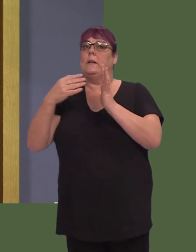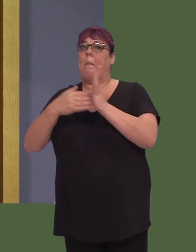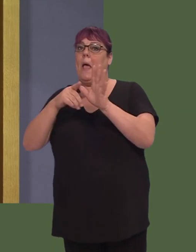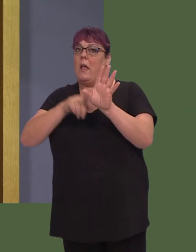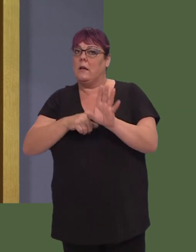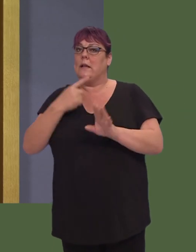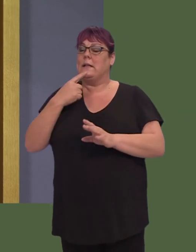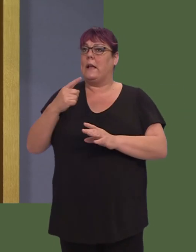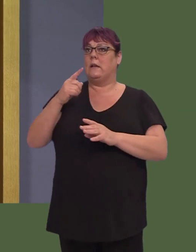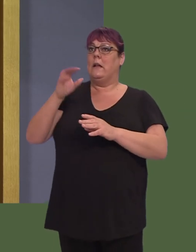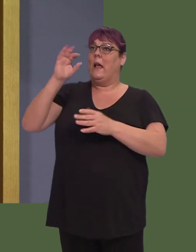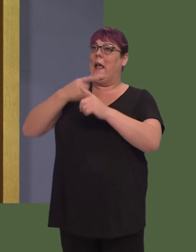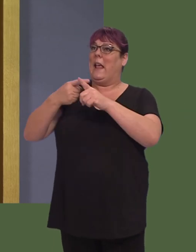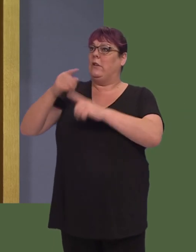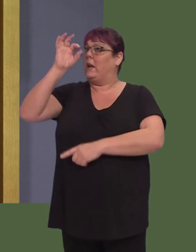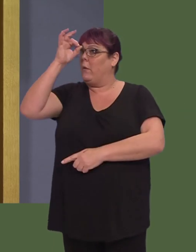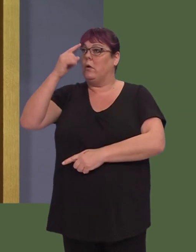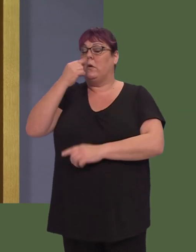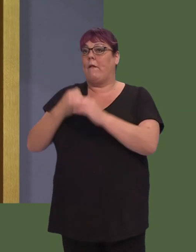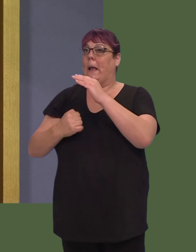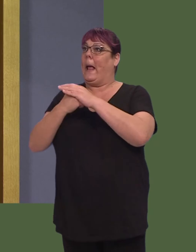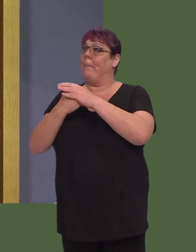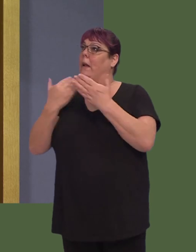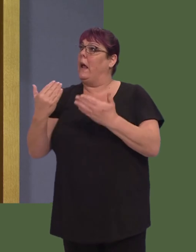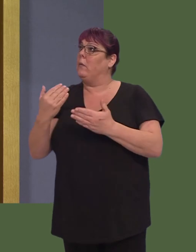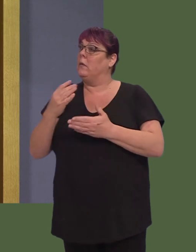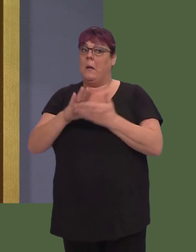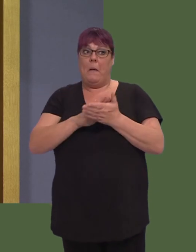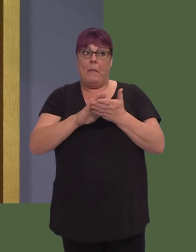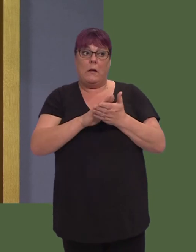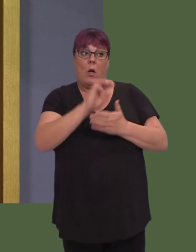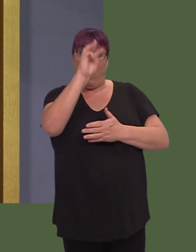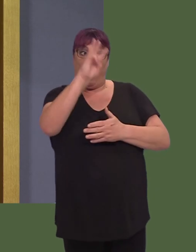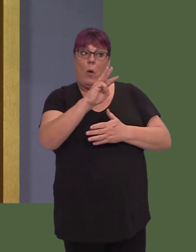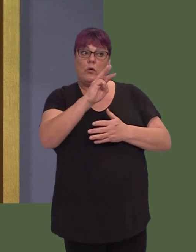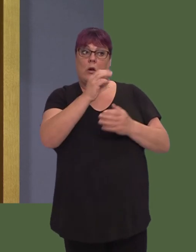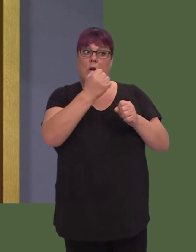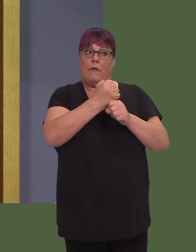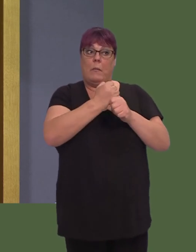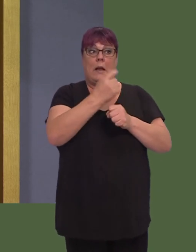on their ability to borrow to build new homes, will the Welsh Government look into renegotiating the current deal with the Treasury?